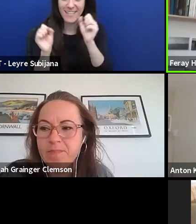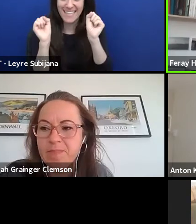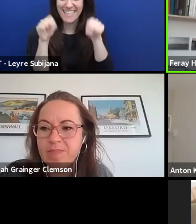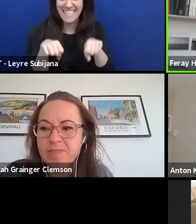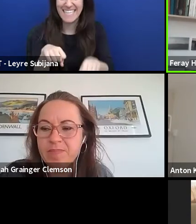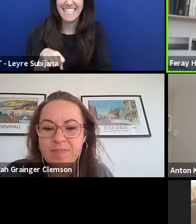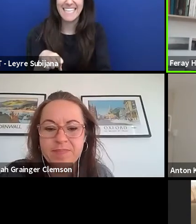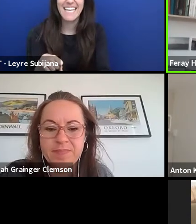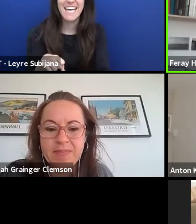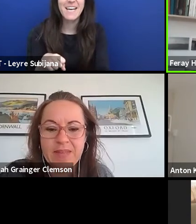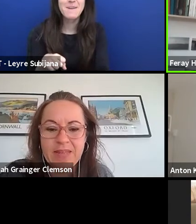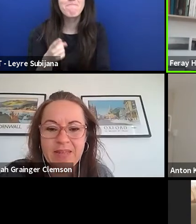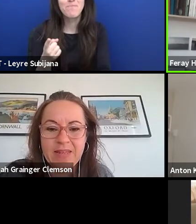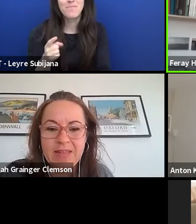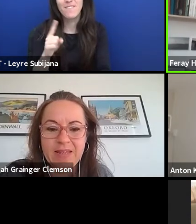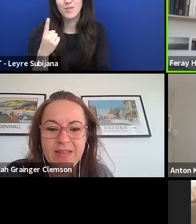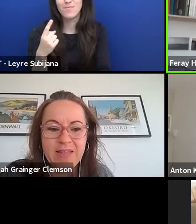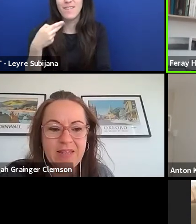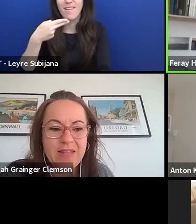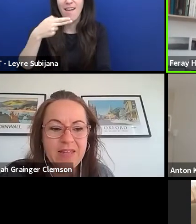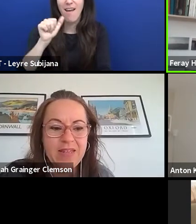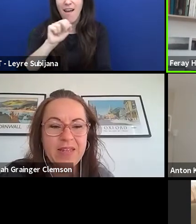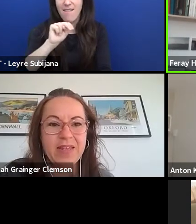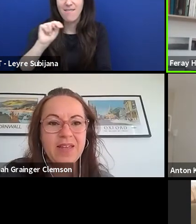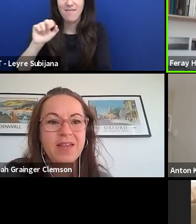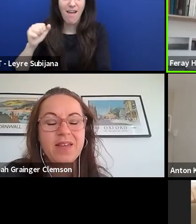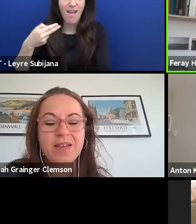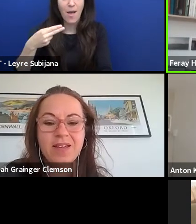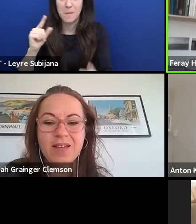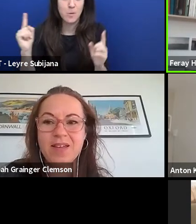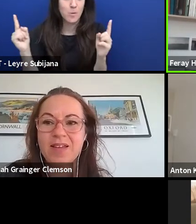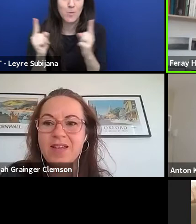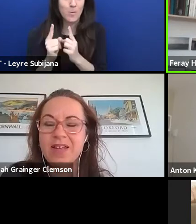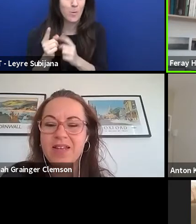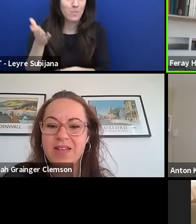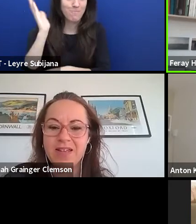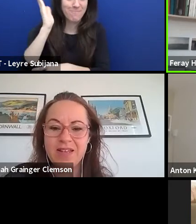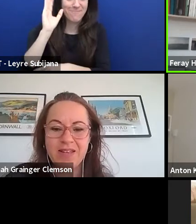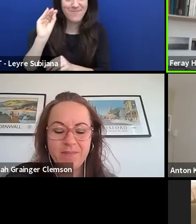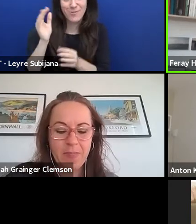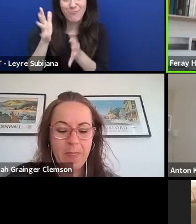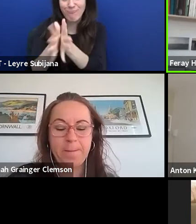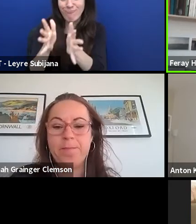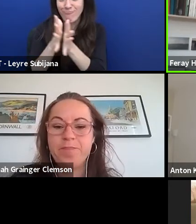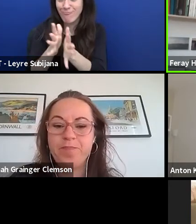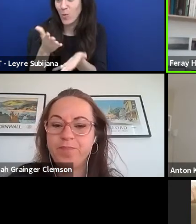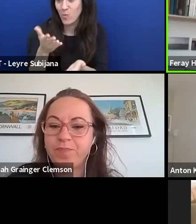Hannah will give us a first short input also or intervention.